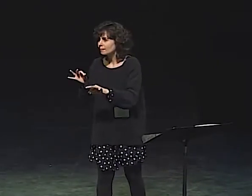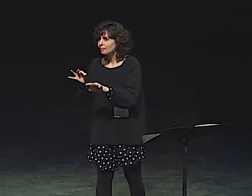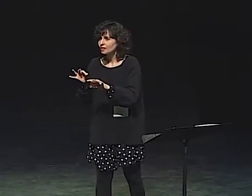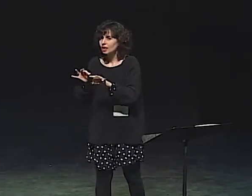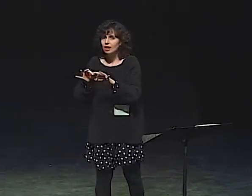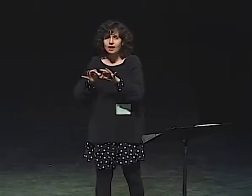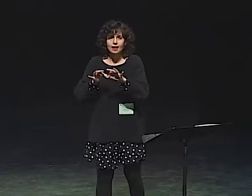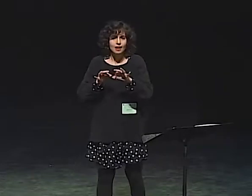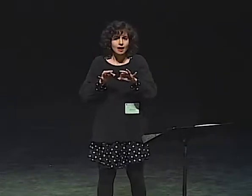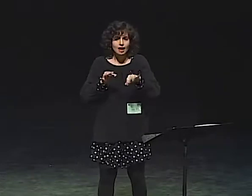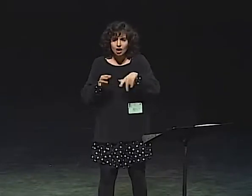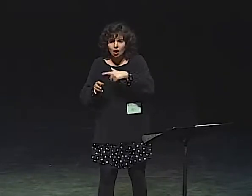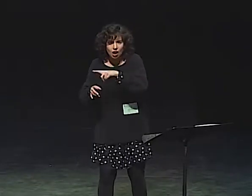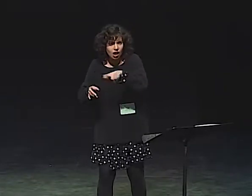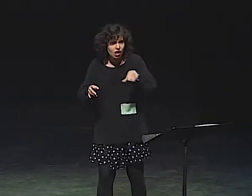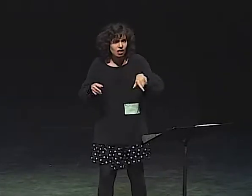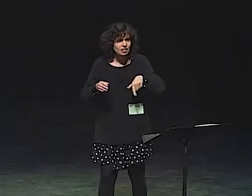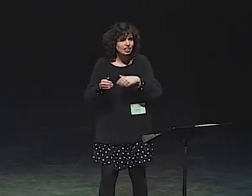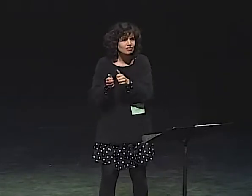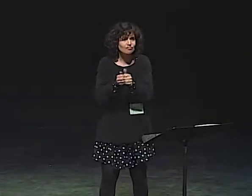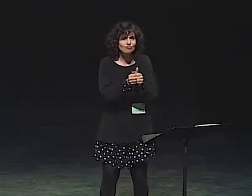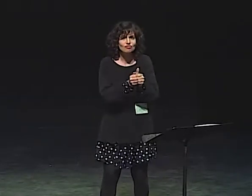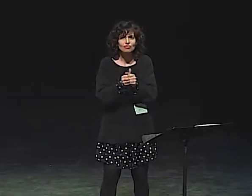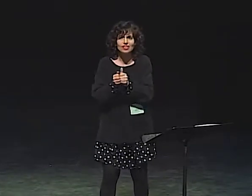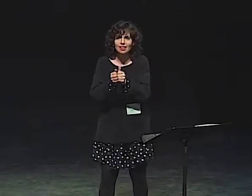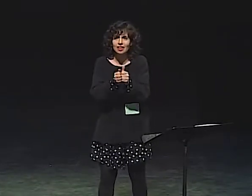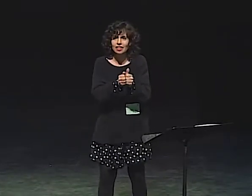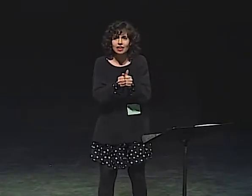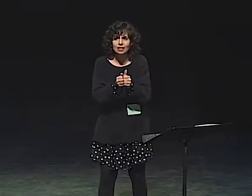EACH SIGN IS SHORT AND SIMPLE.